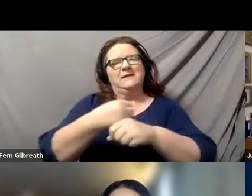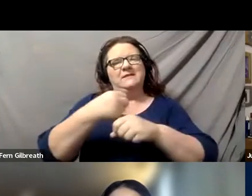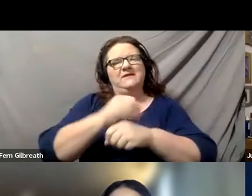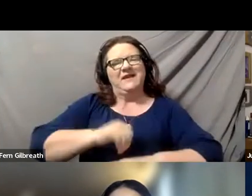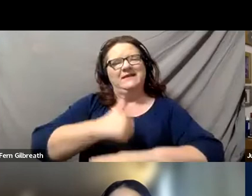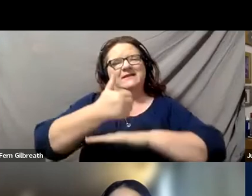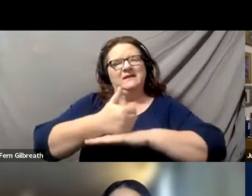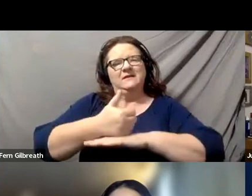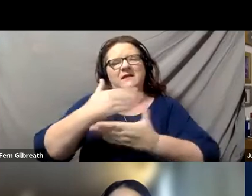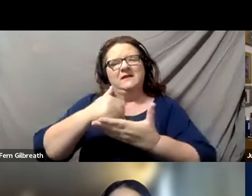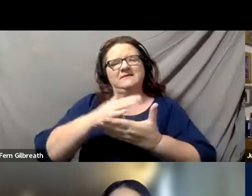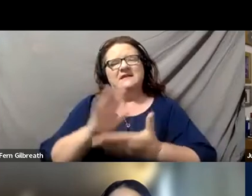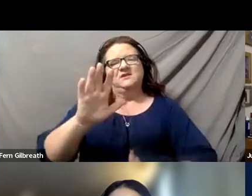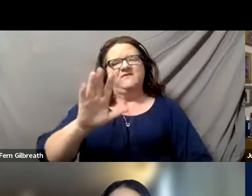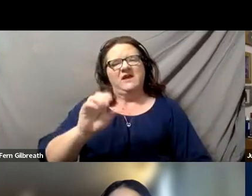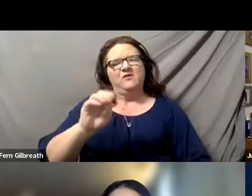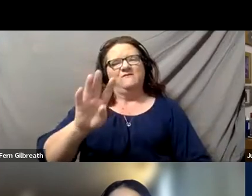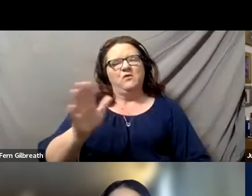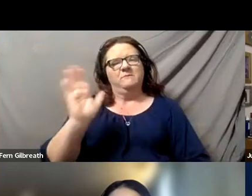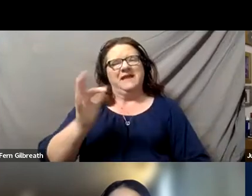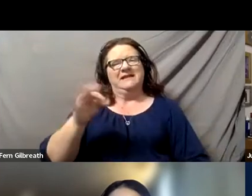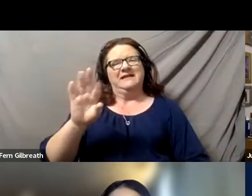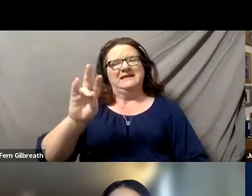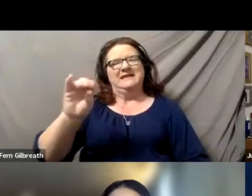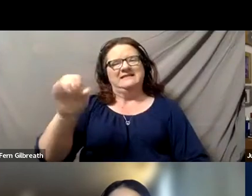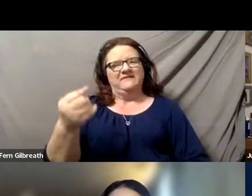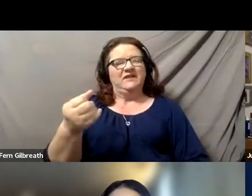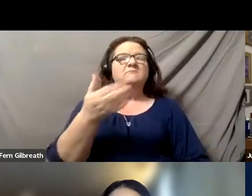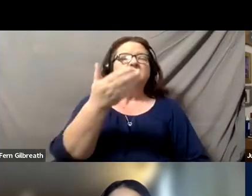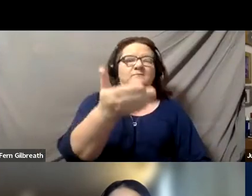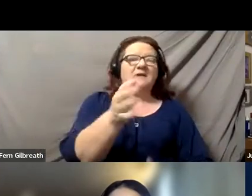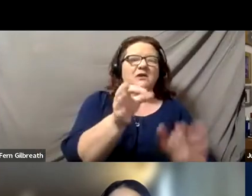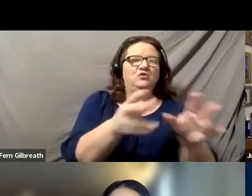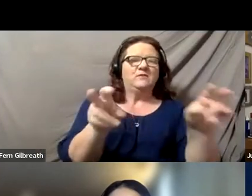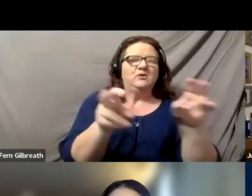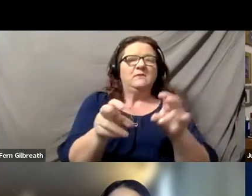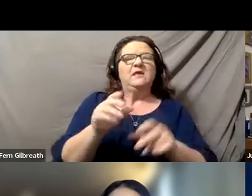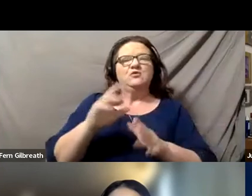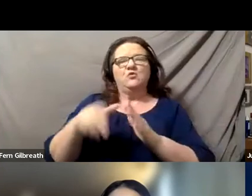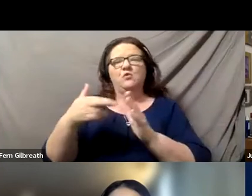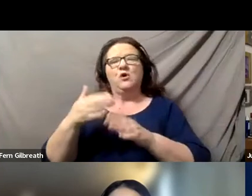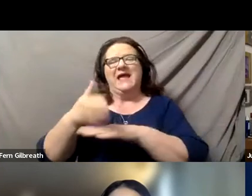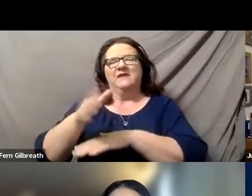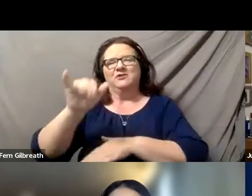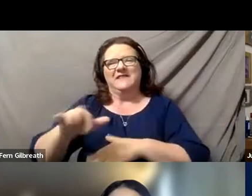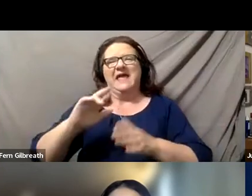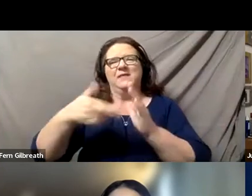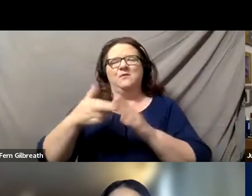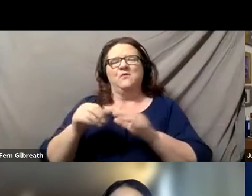to implement Section 504 in the 1970s, the role that you played thereafter and the role you continue to play in the disability movement.